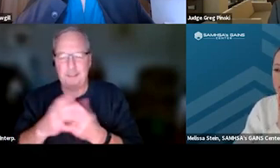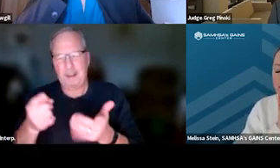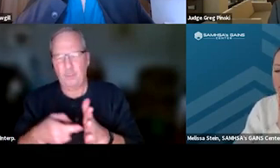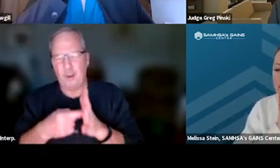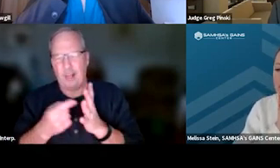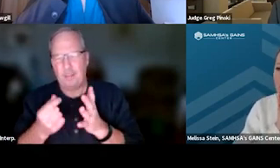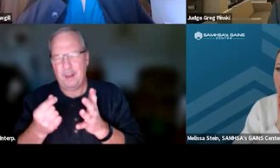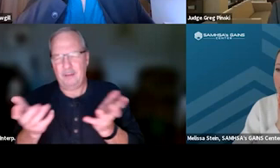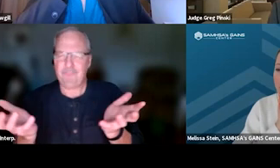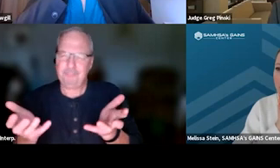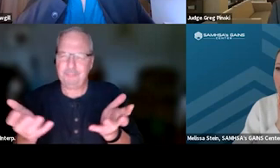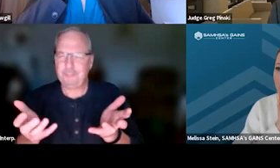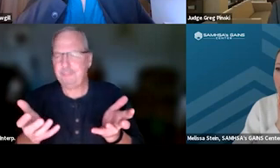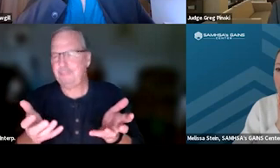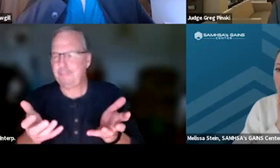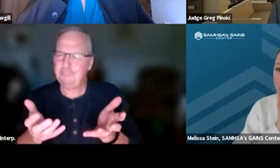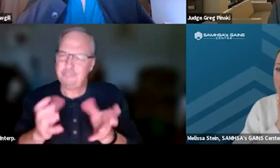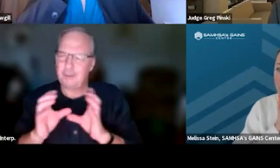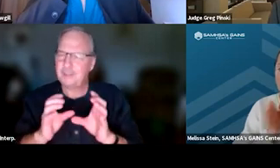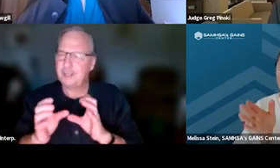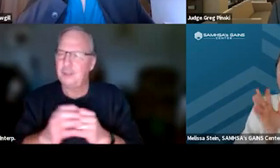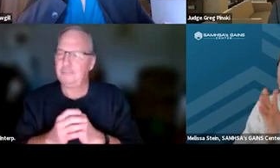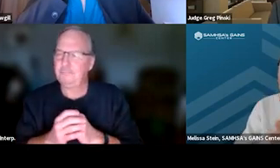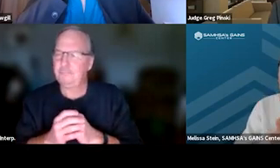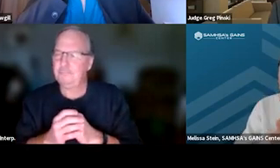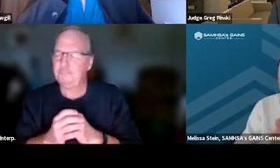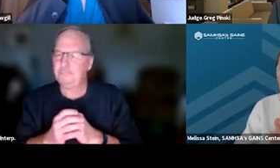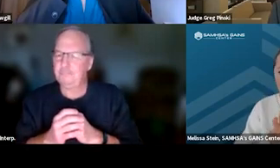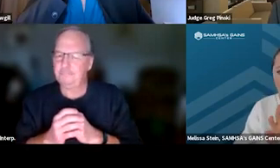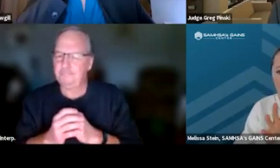but we've covered the need